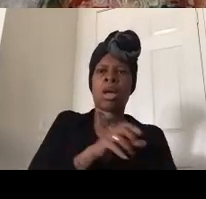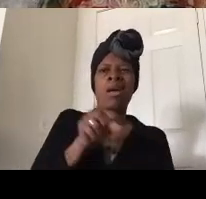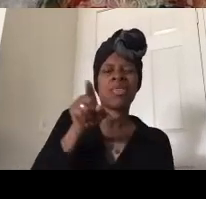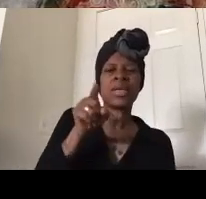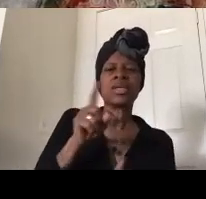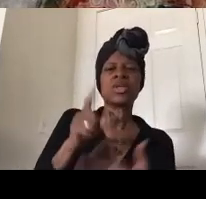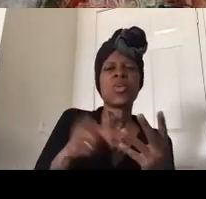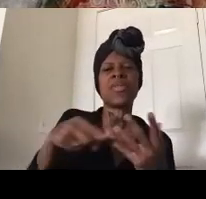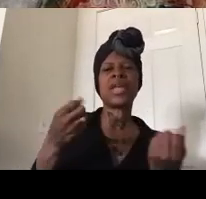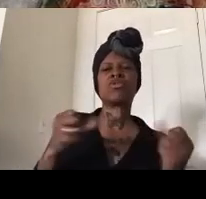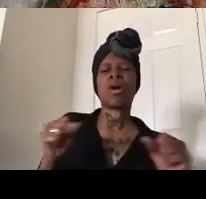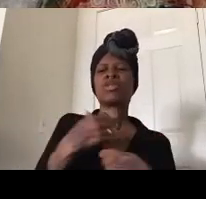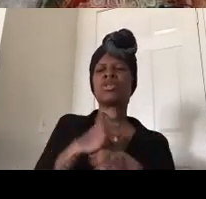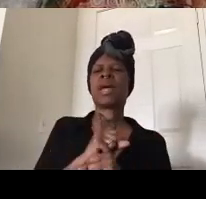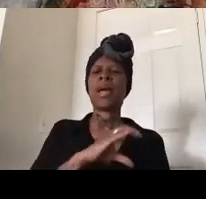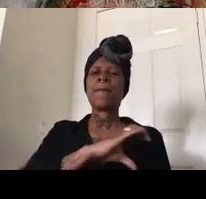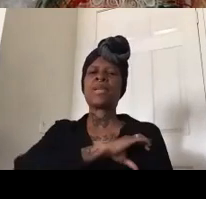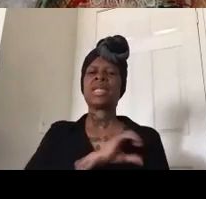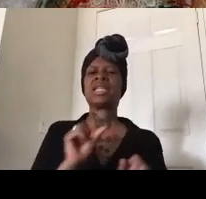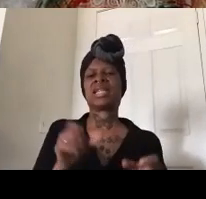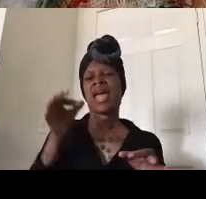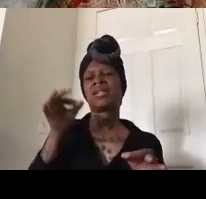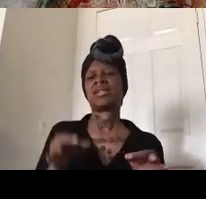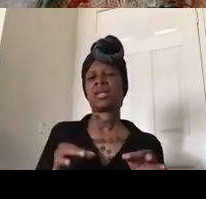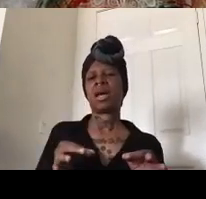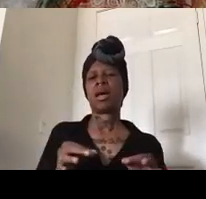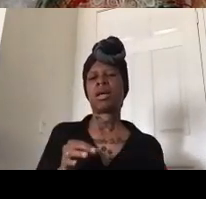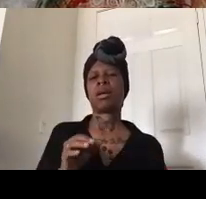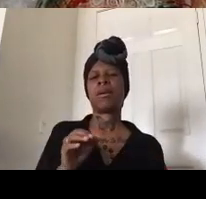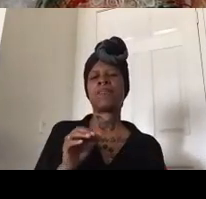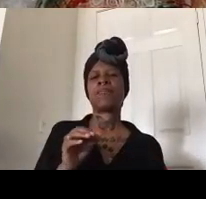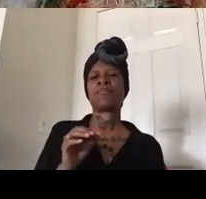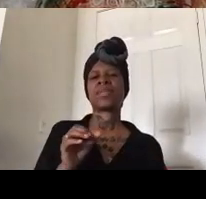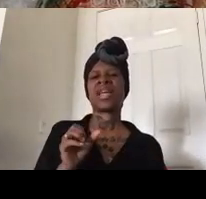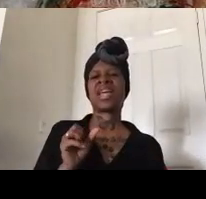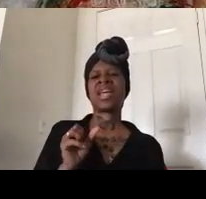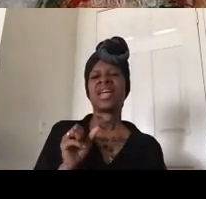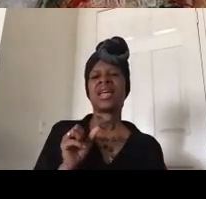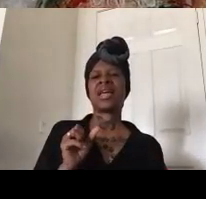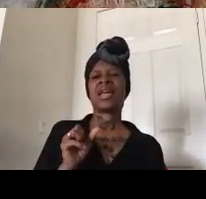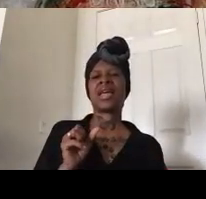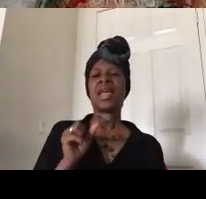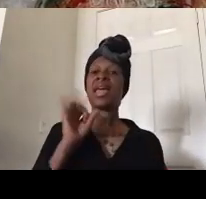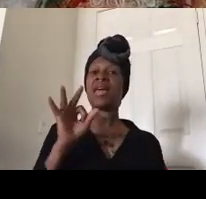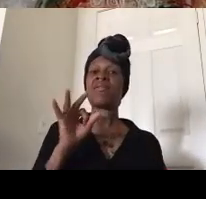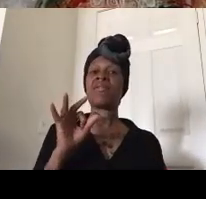so that um police get to decide whether or not they're uh up for discipline when they kill or harass or brutalize